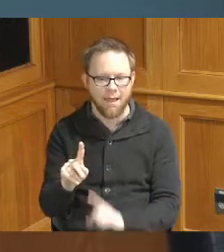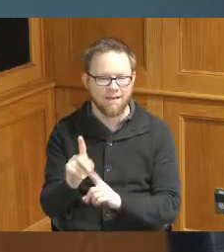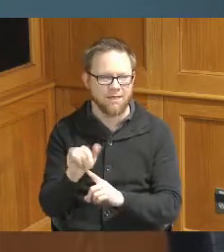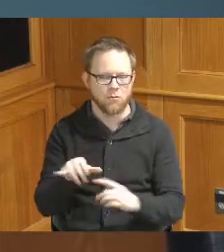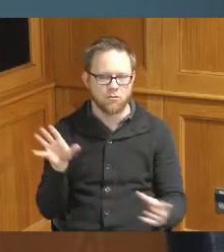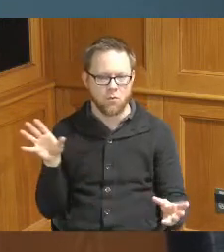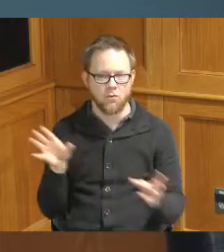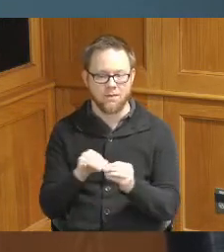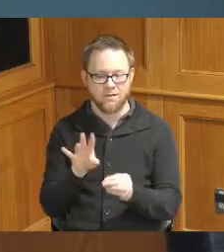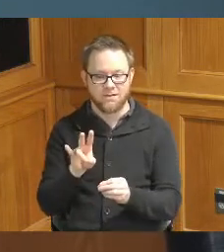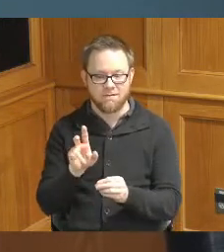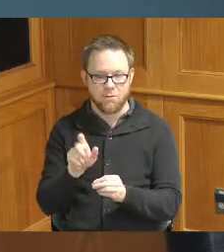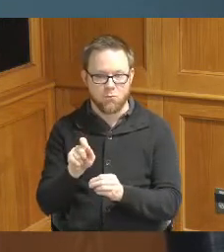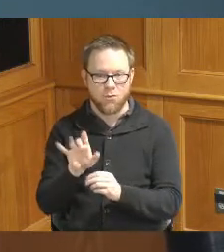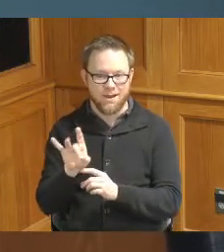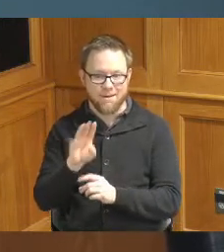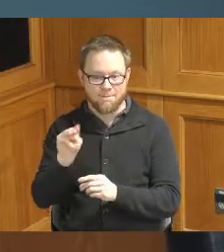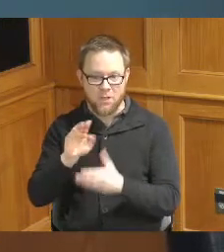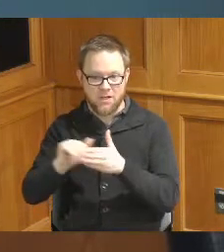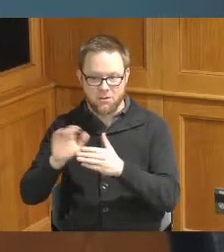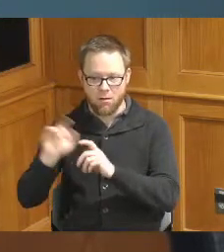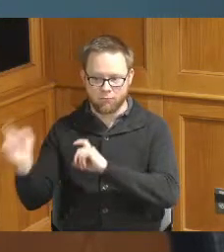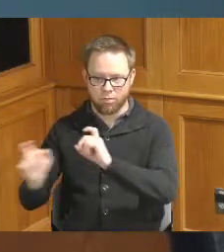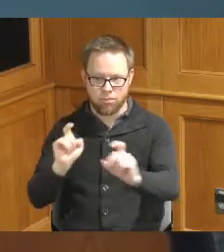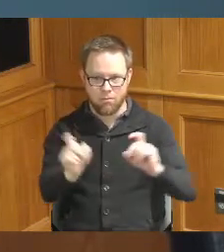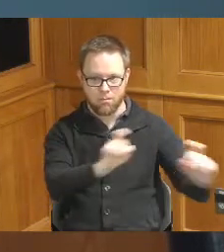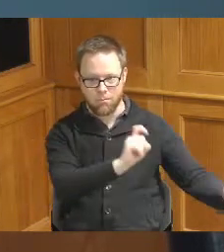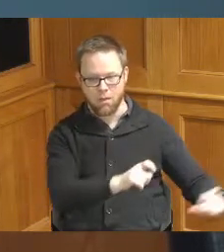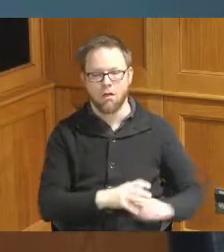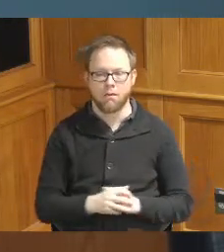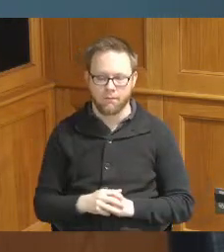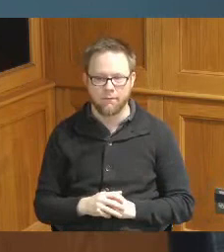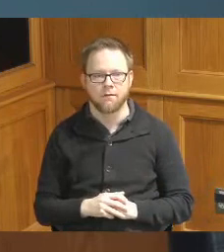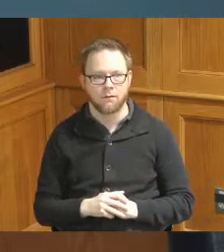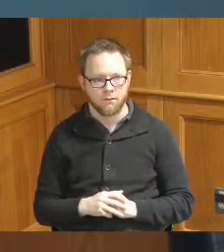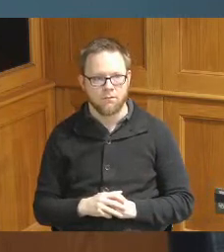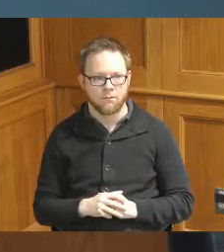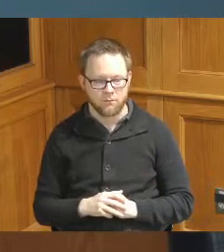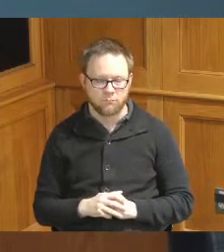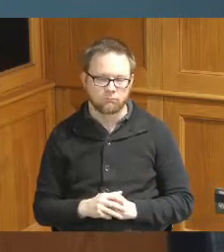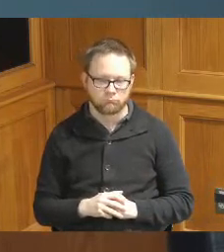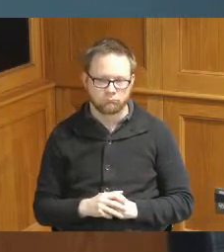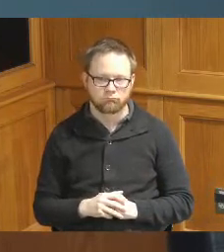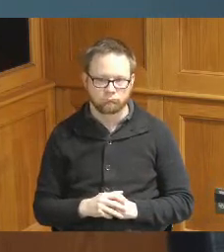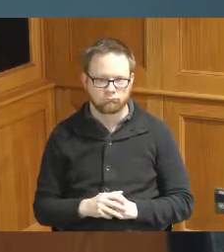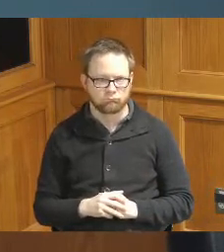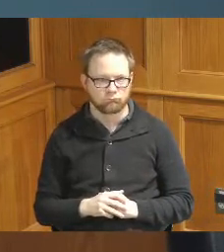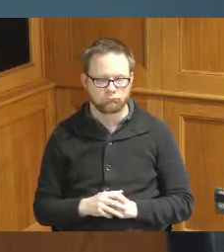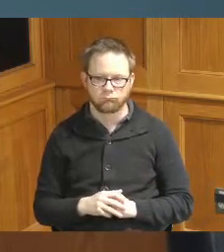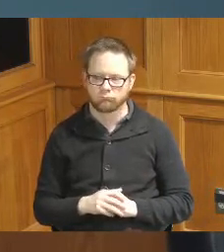dollars of people getting loans and those kind of things so it was great to be there to celebrate